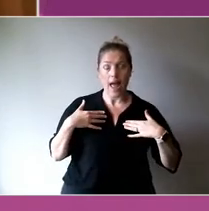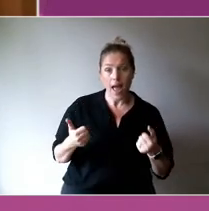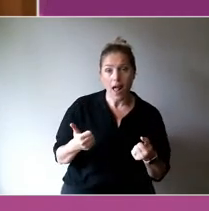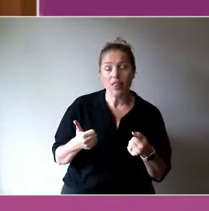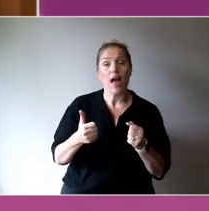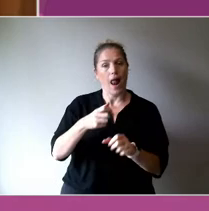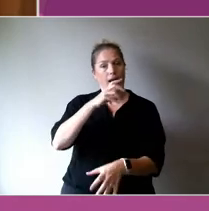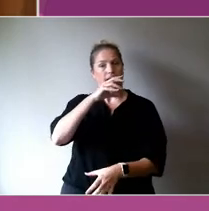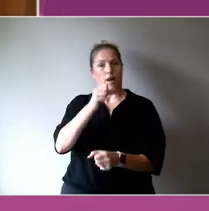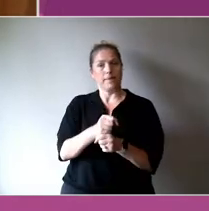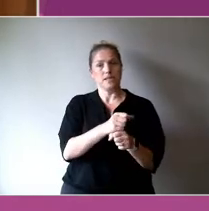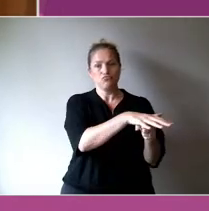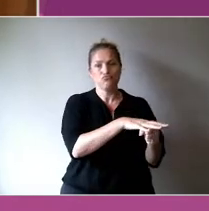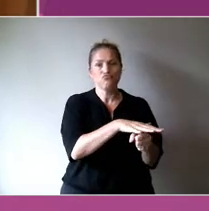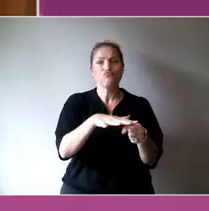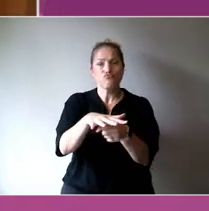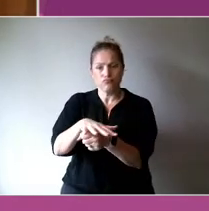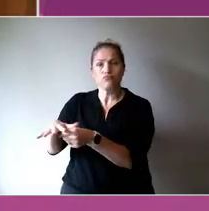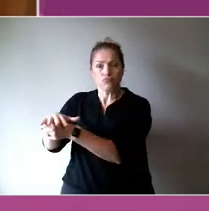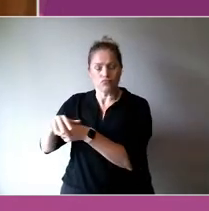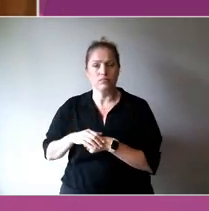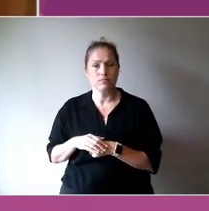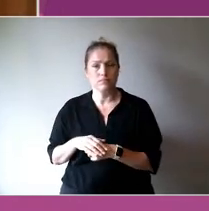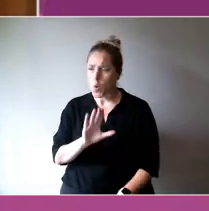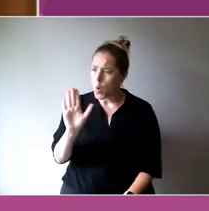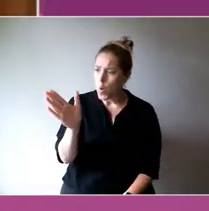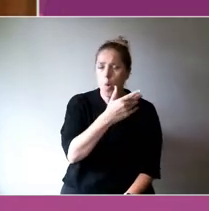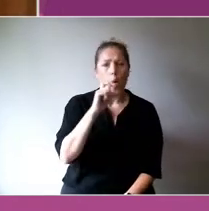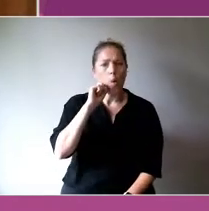All of which are working towards refining policy proposals on how we can better link